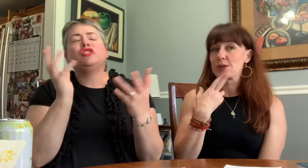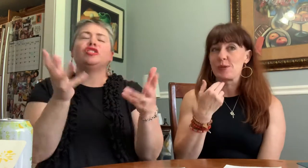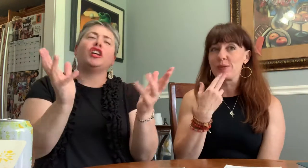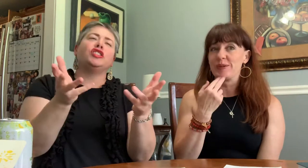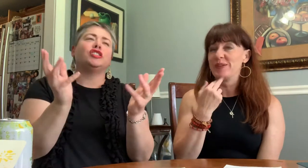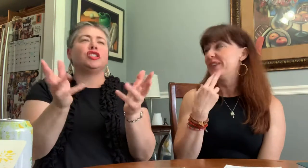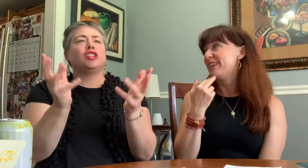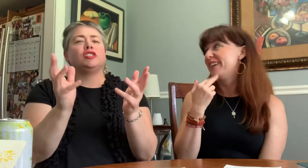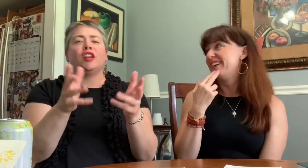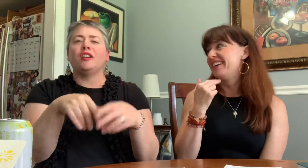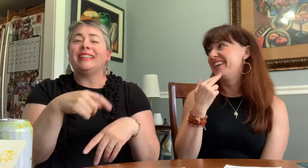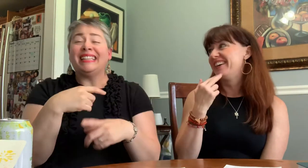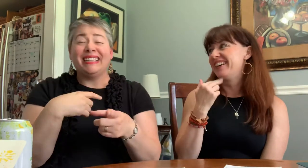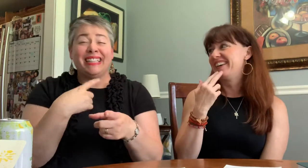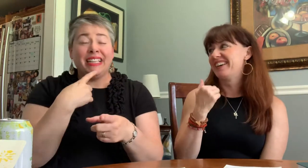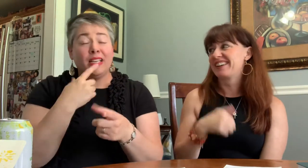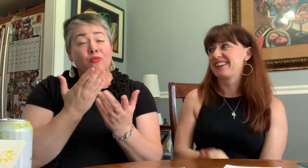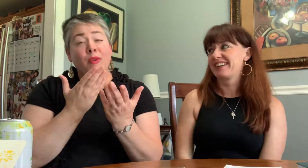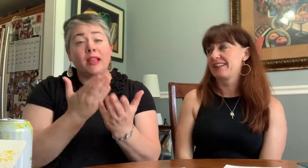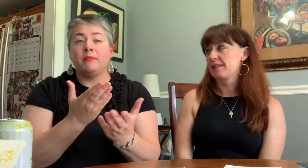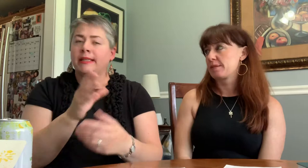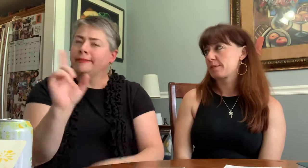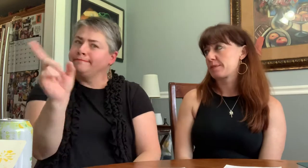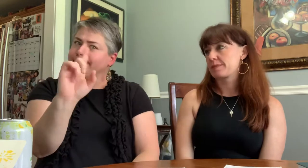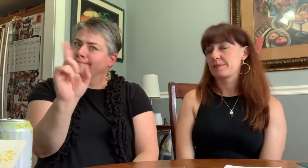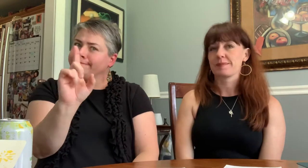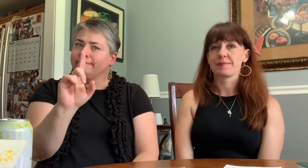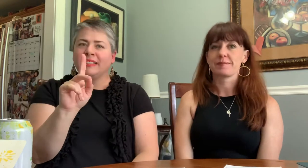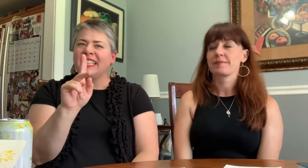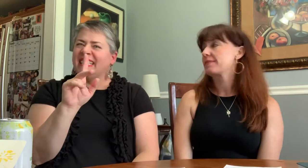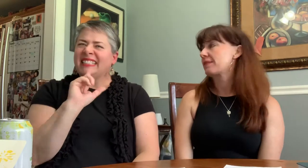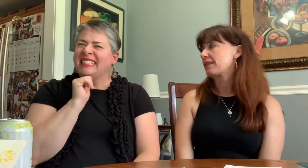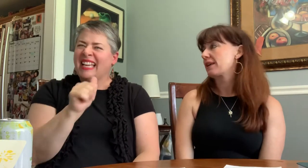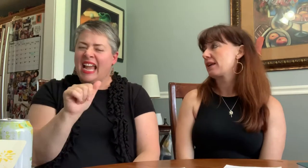and he highly recommended the Healy Pass